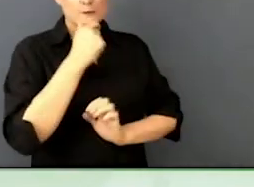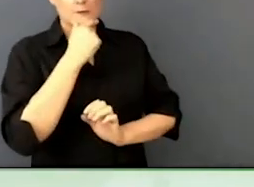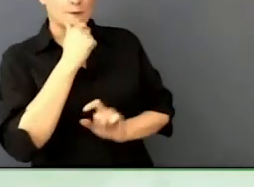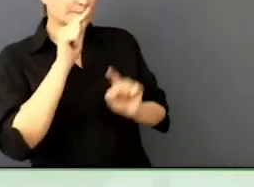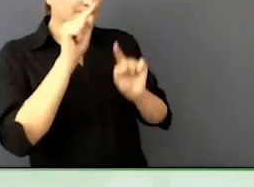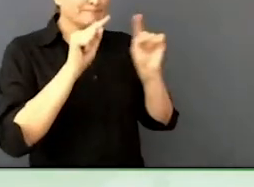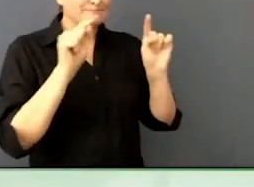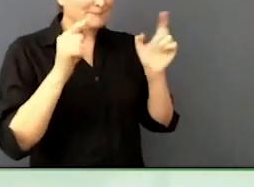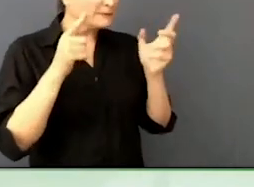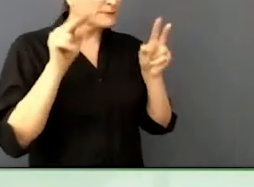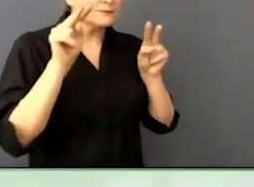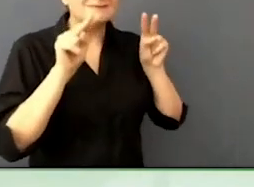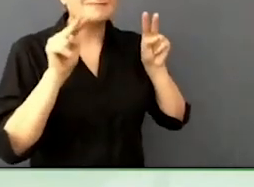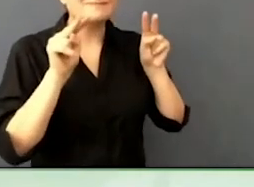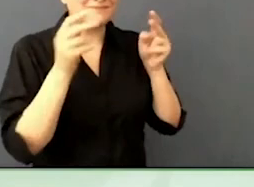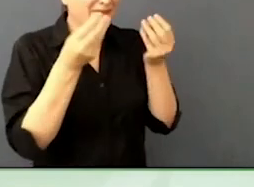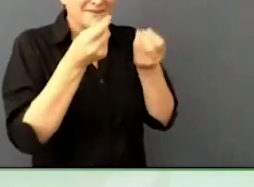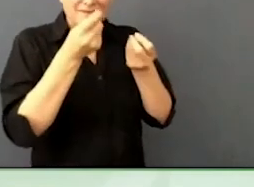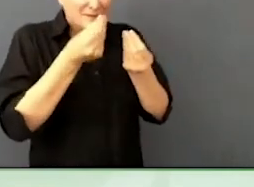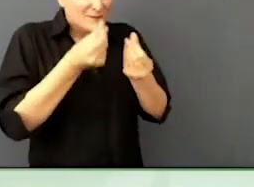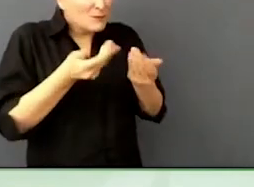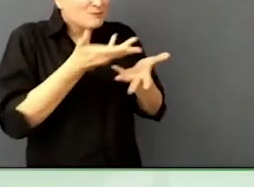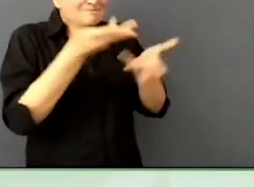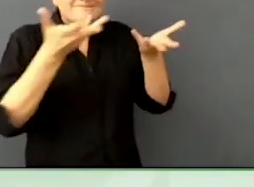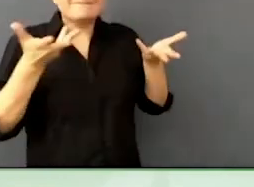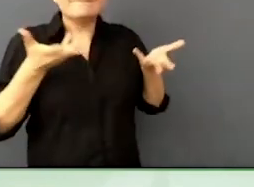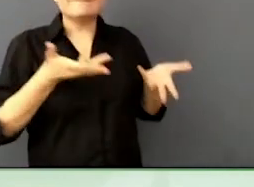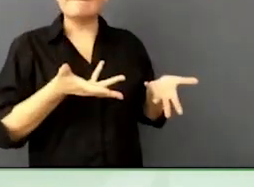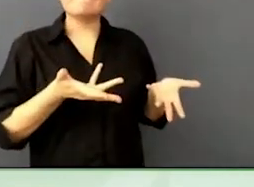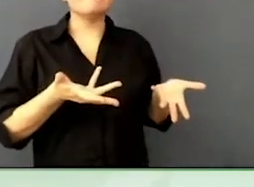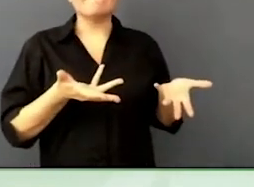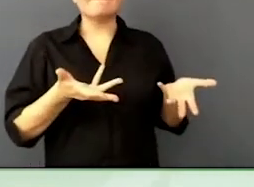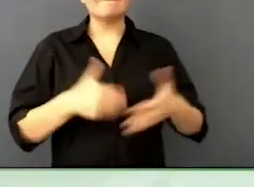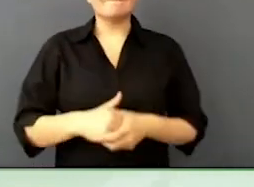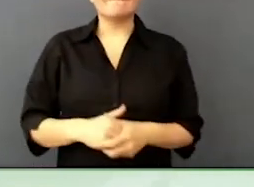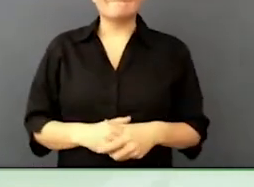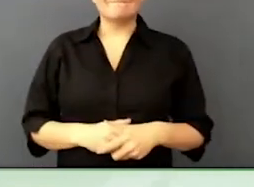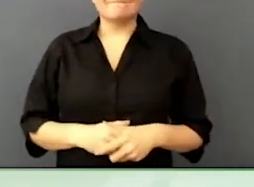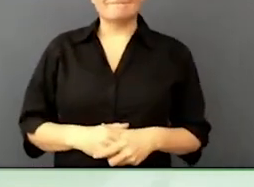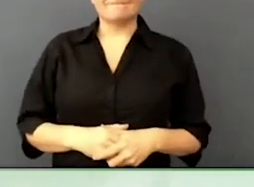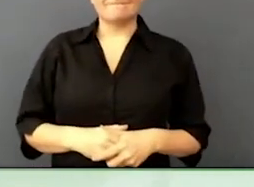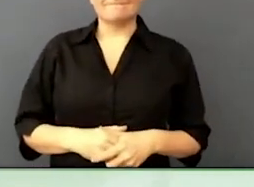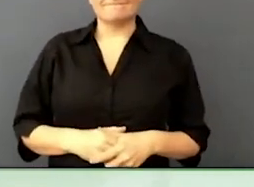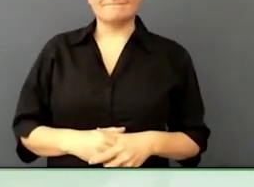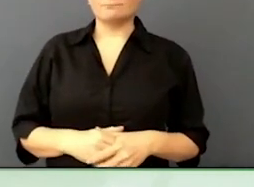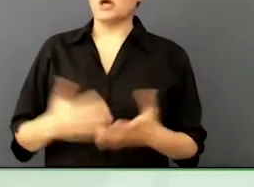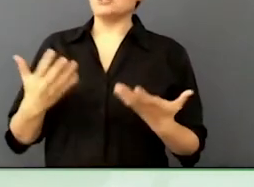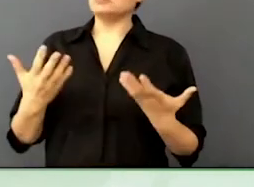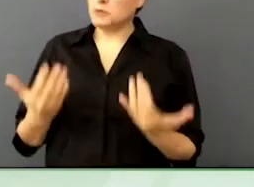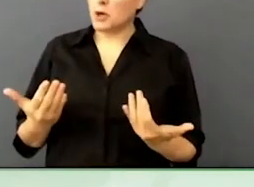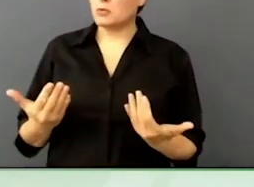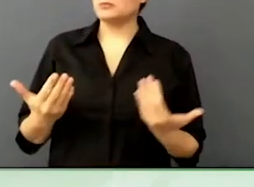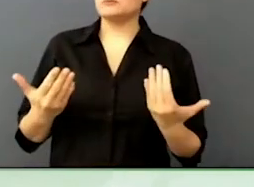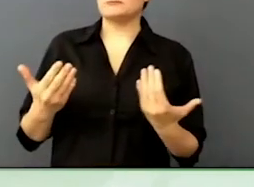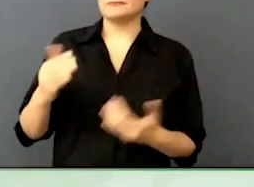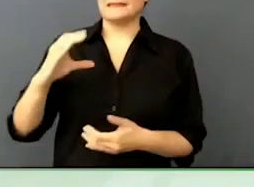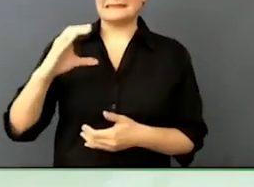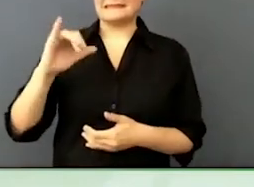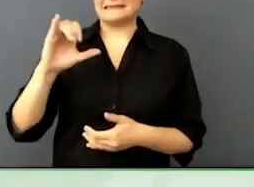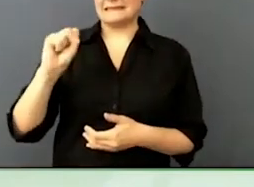HSBC is sponsoring a package that would help a Salesforce, digital